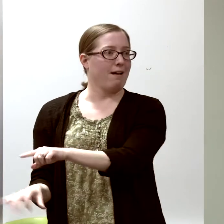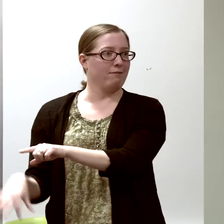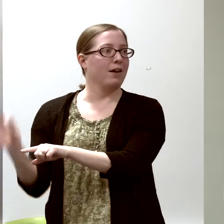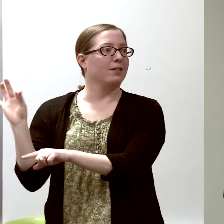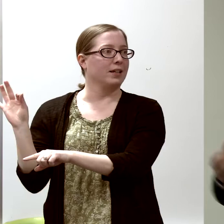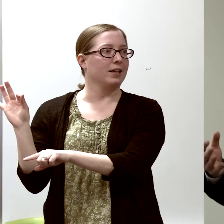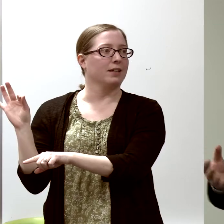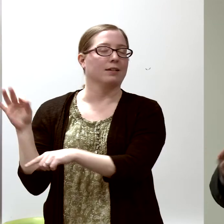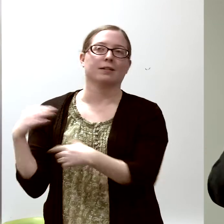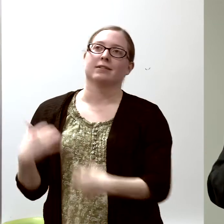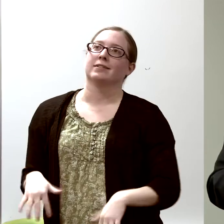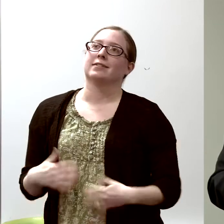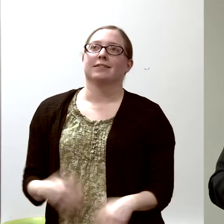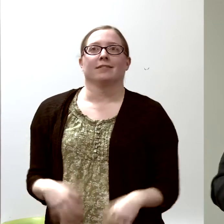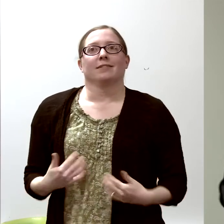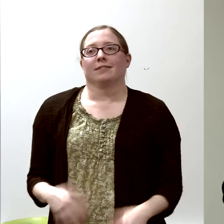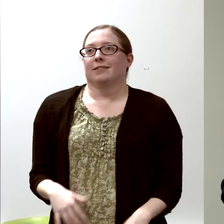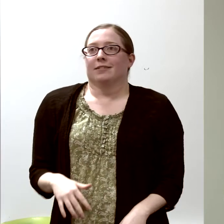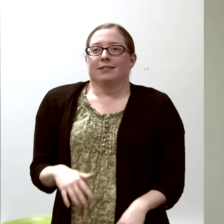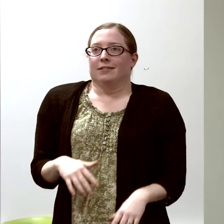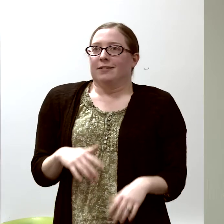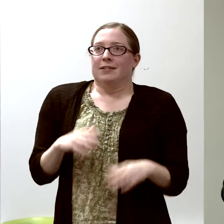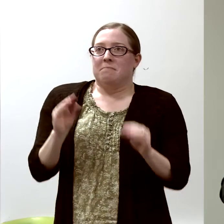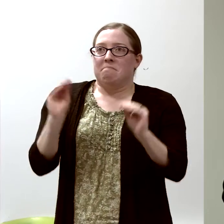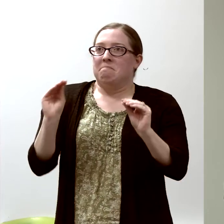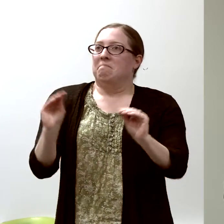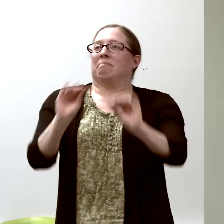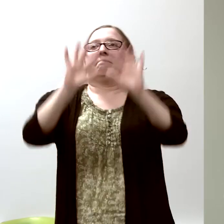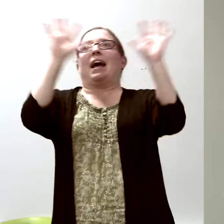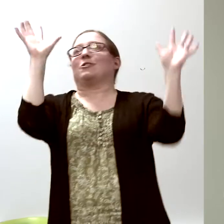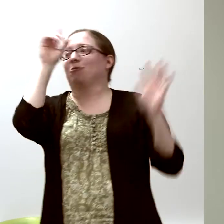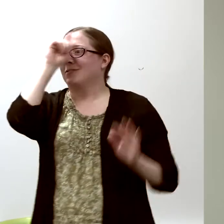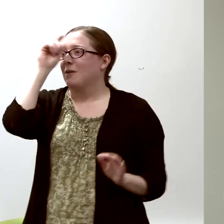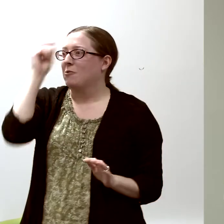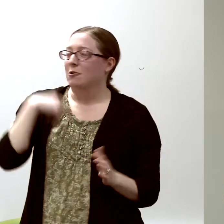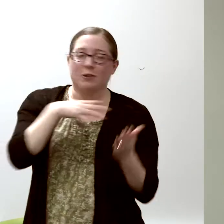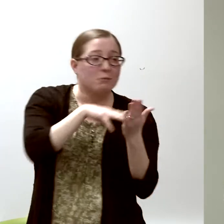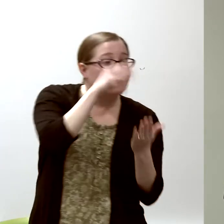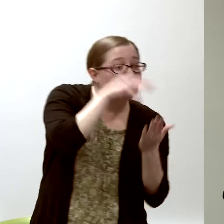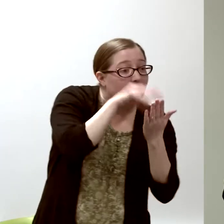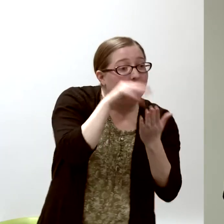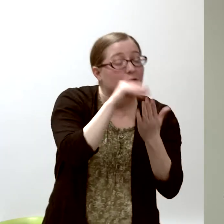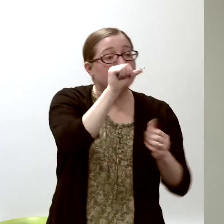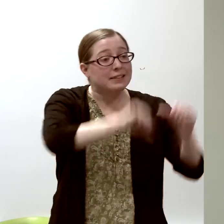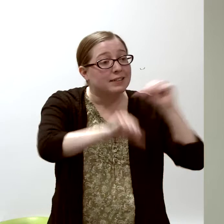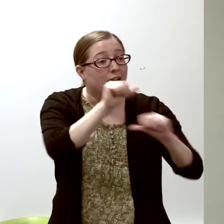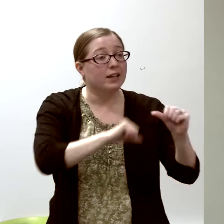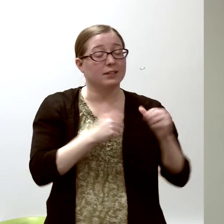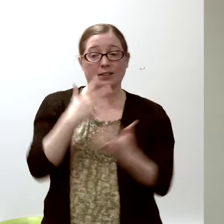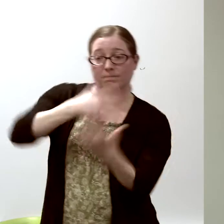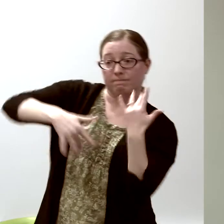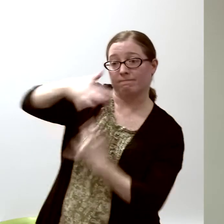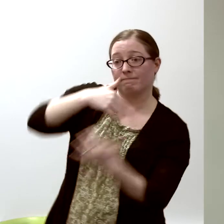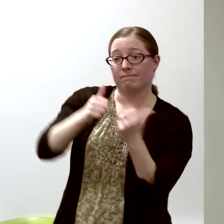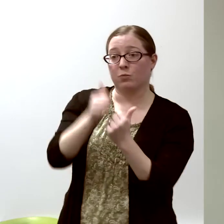So it was a magical summer. I was learning science. I was with smart people. I was learning cell biology,